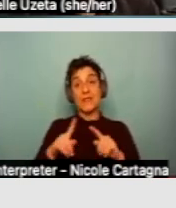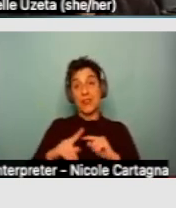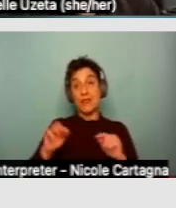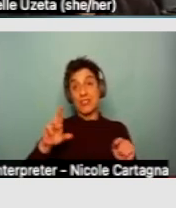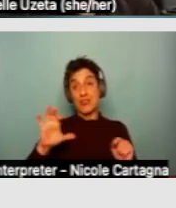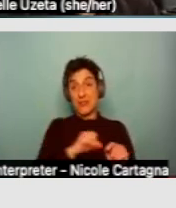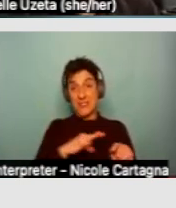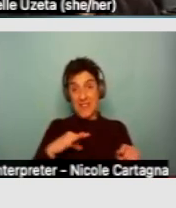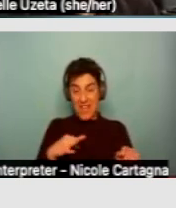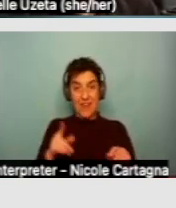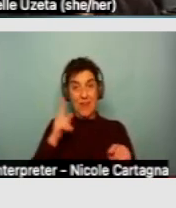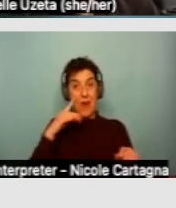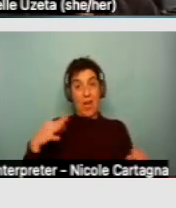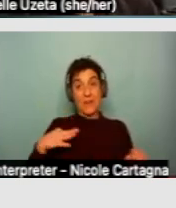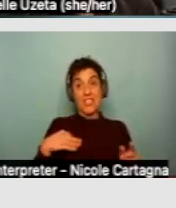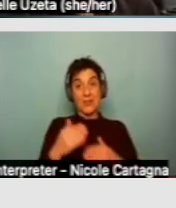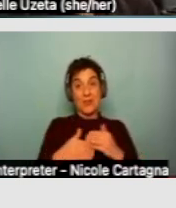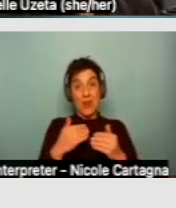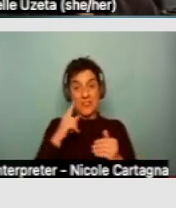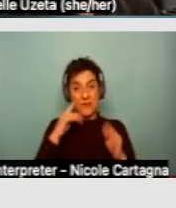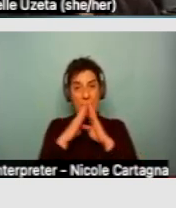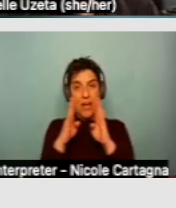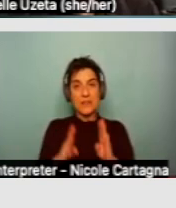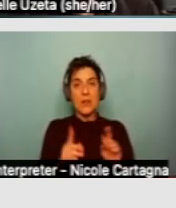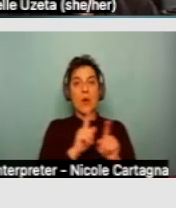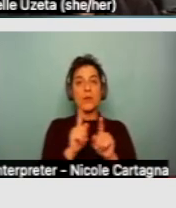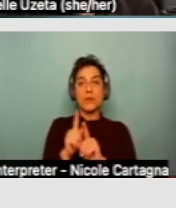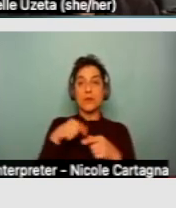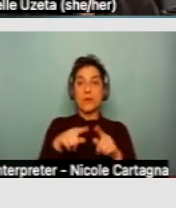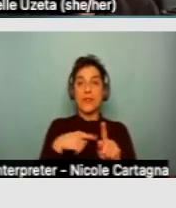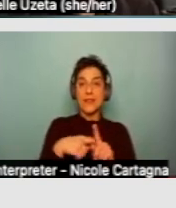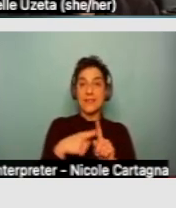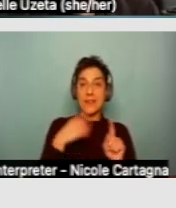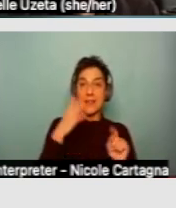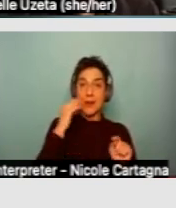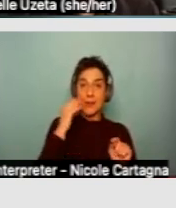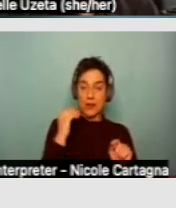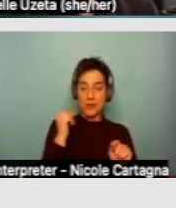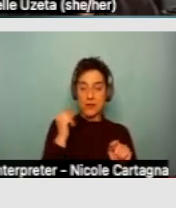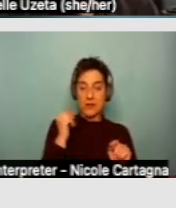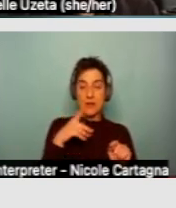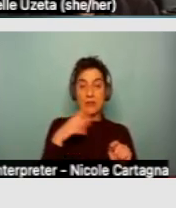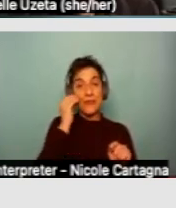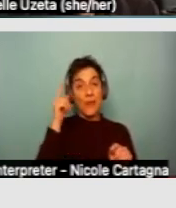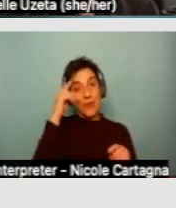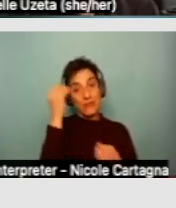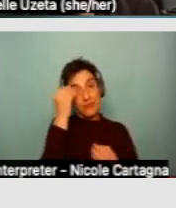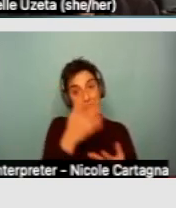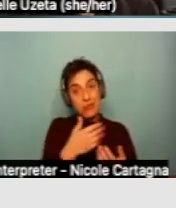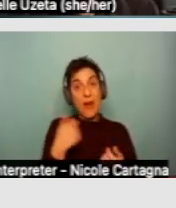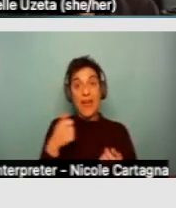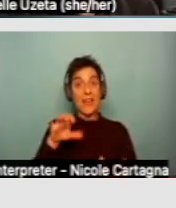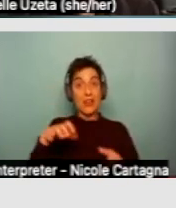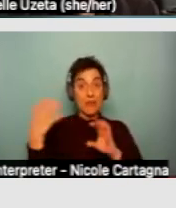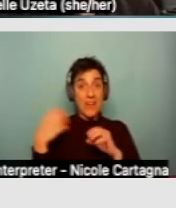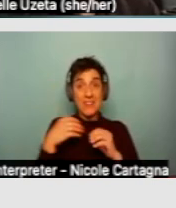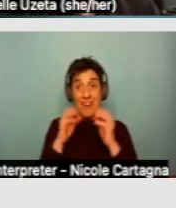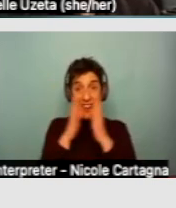in housing or during the tenancy to deal with notice or to manage crises or conflicts between